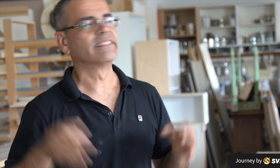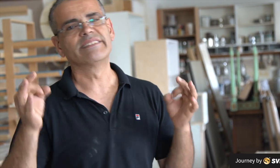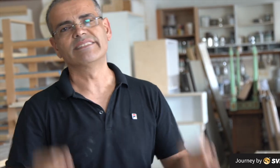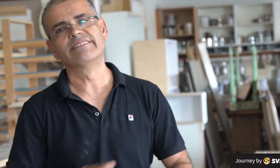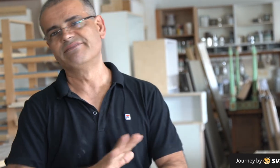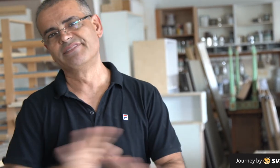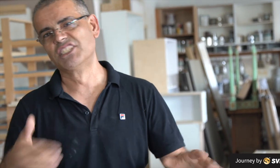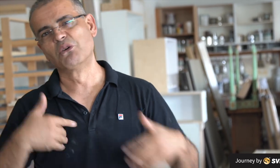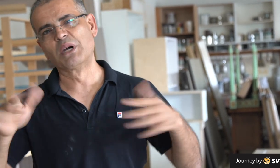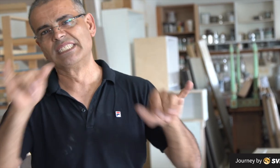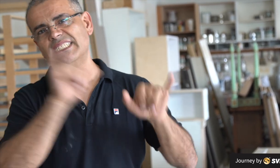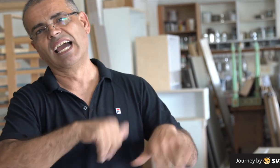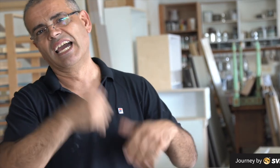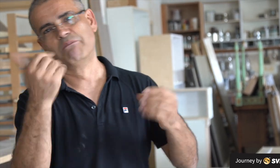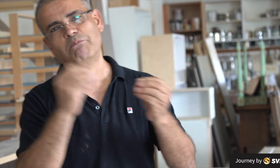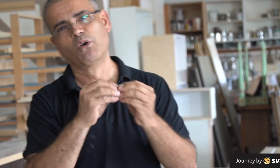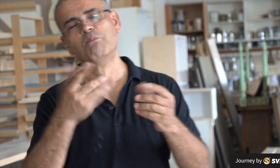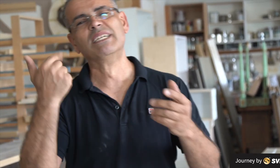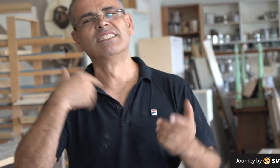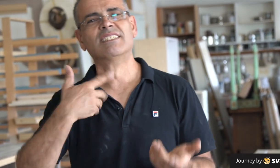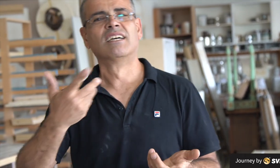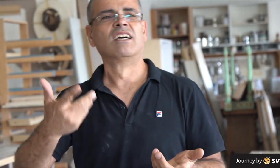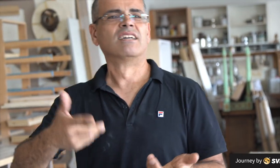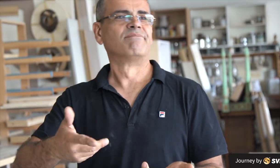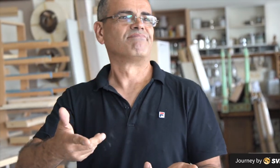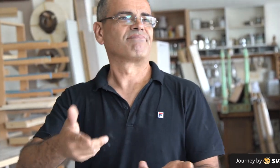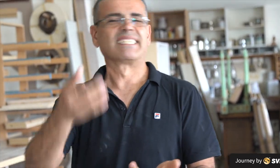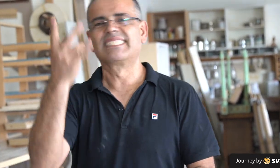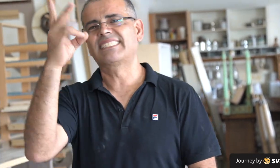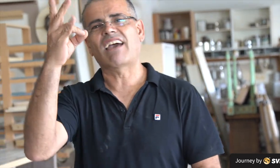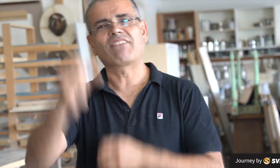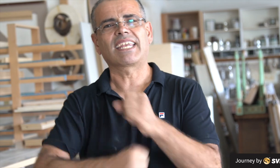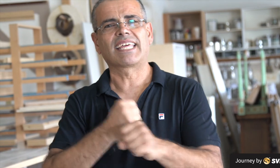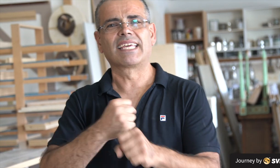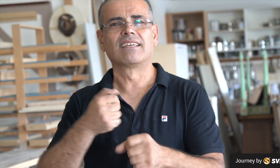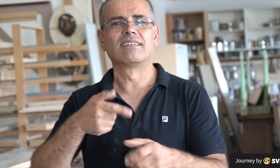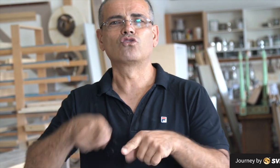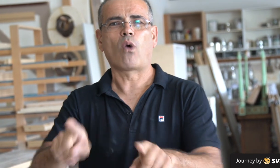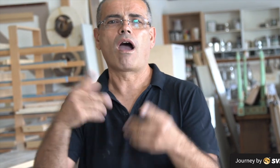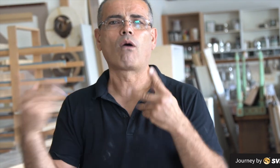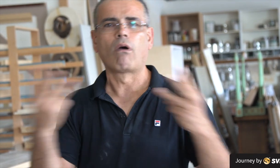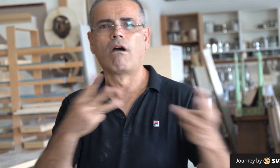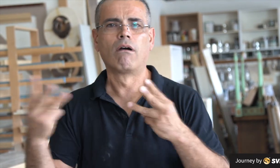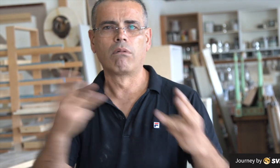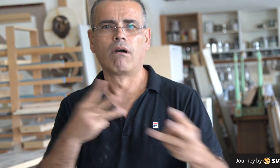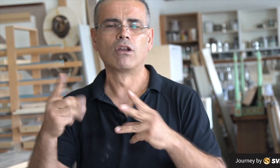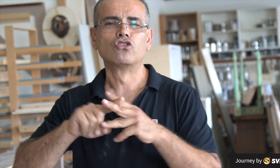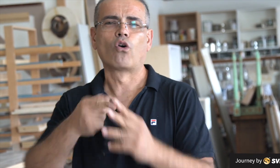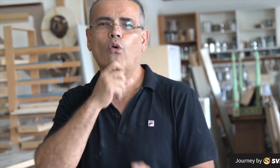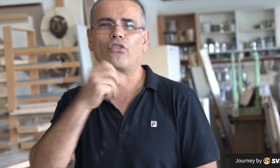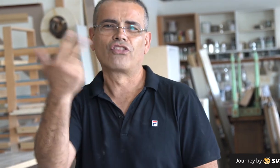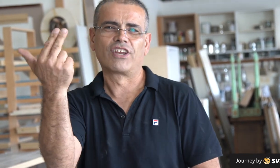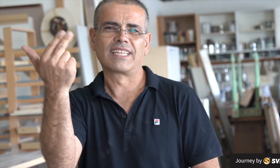I was really sad about this and decided I didn't want to stay anymore. The war had been going on for 17 years...